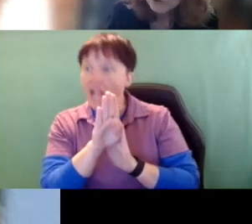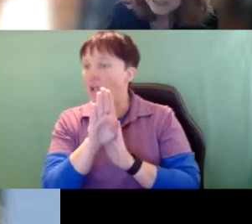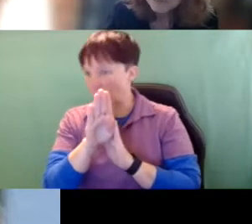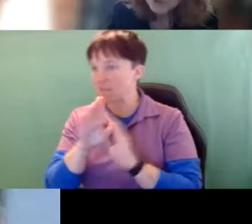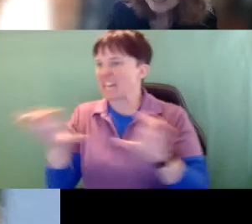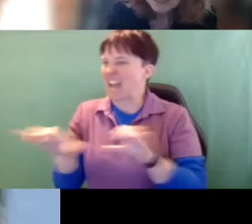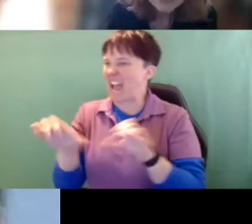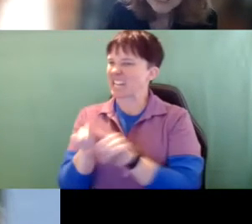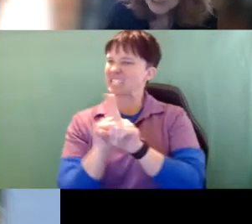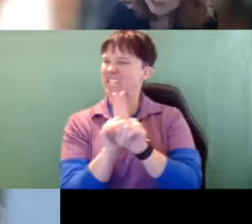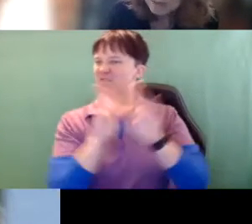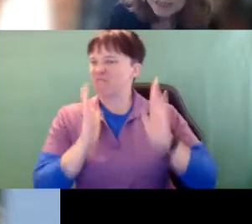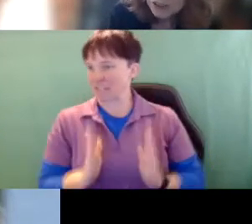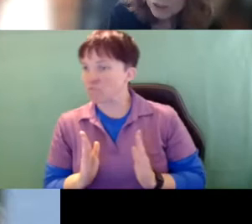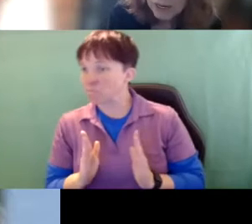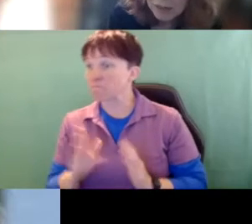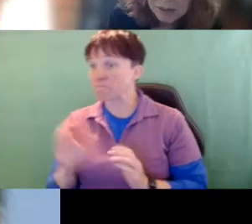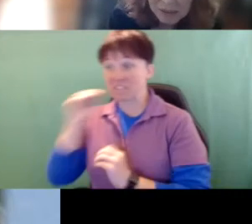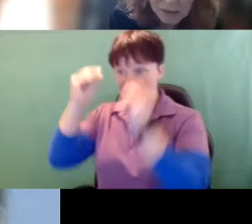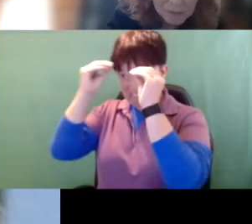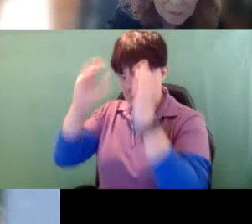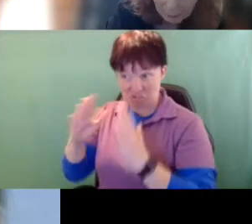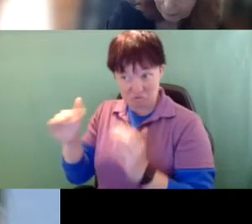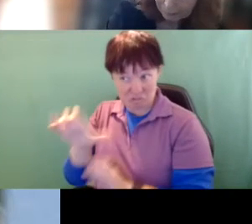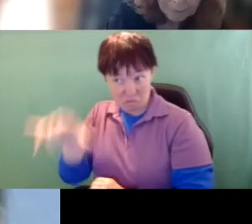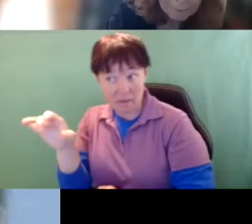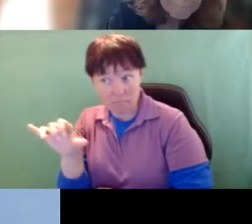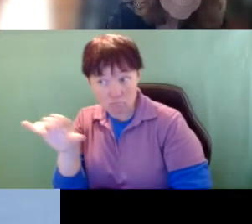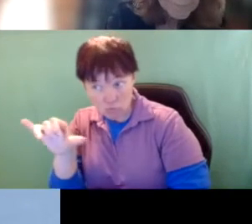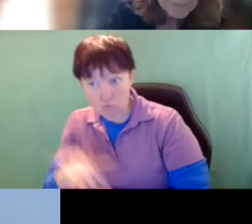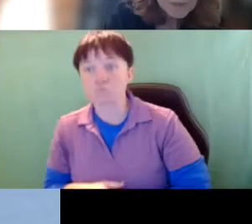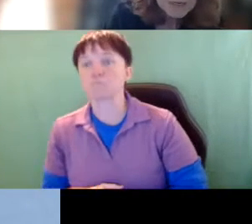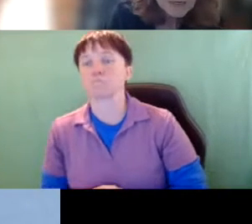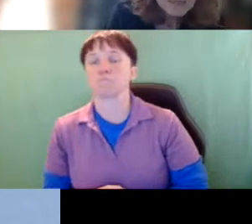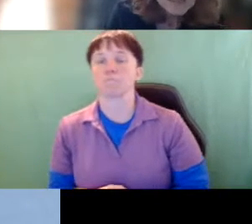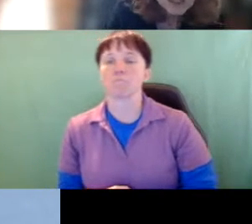or someone else a teacher can do that also